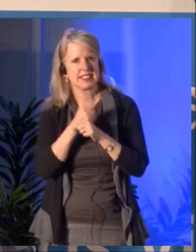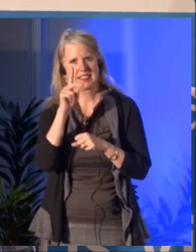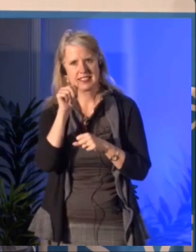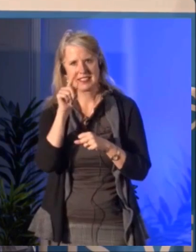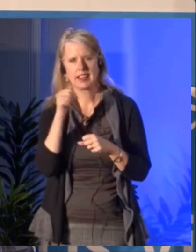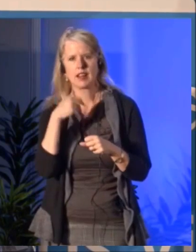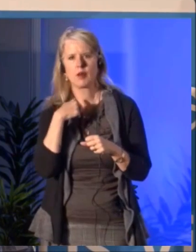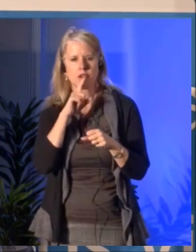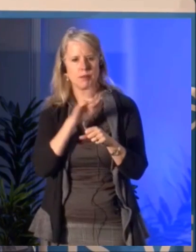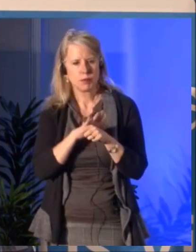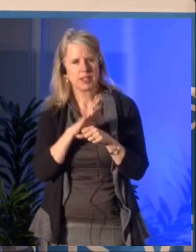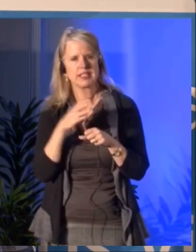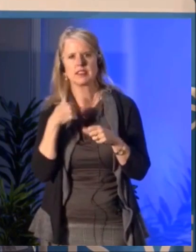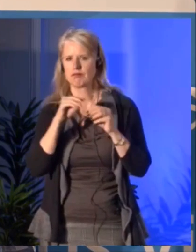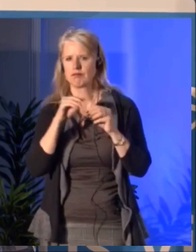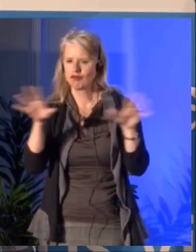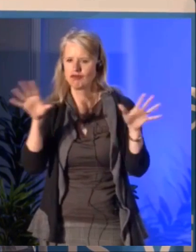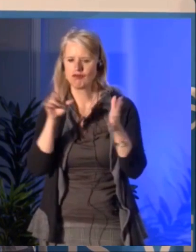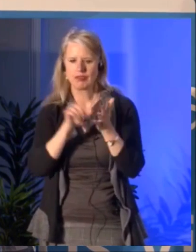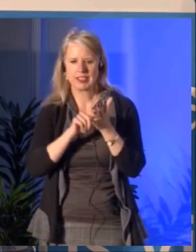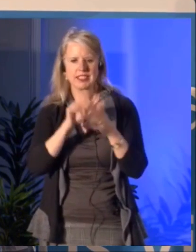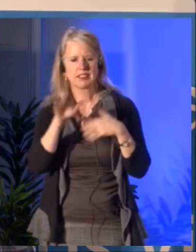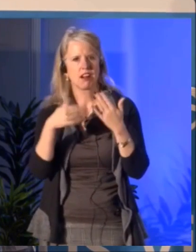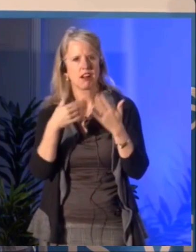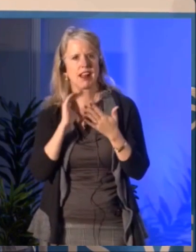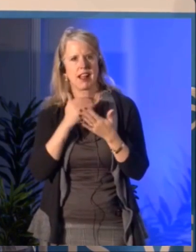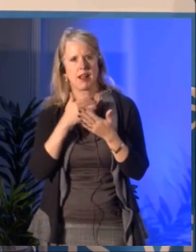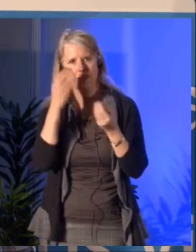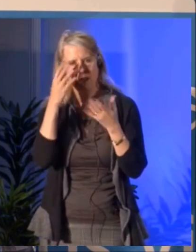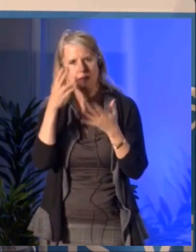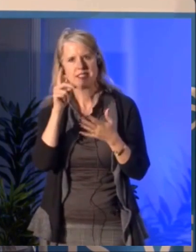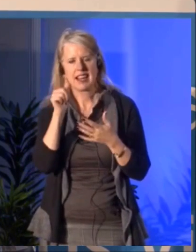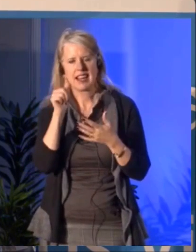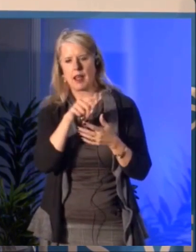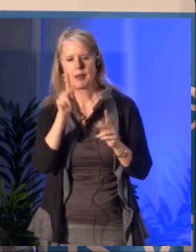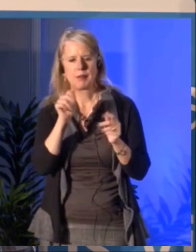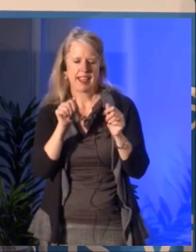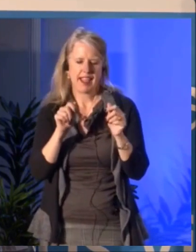at some of these really important regional issues. And I have to say my board of directors has asked me